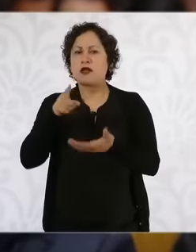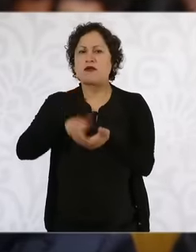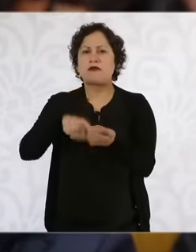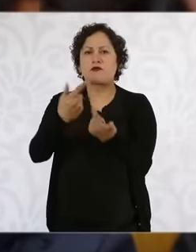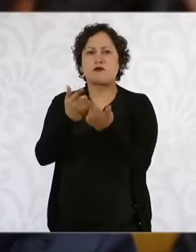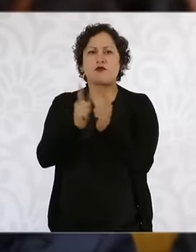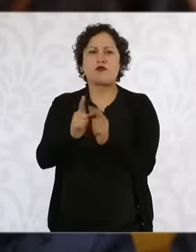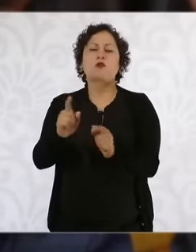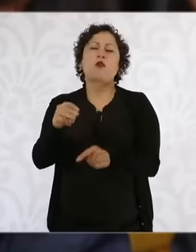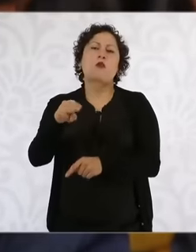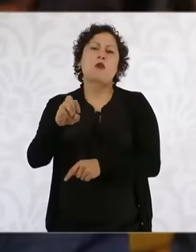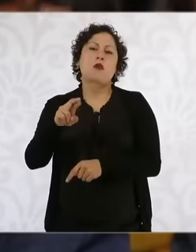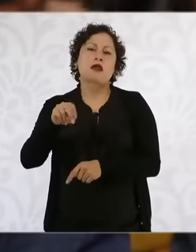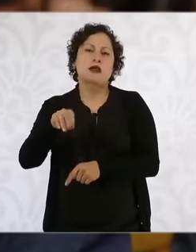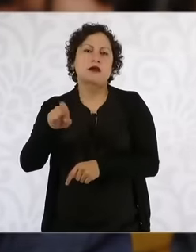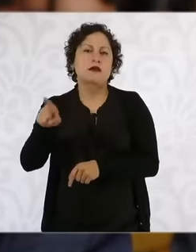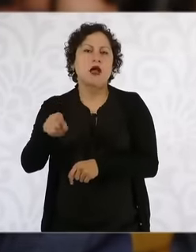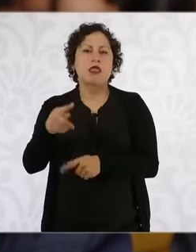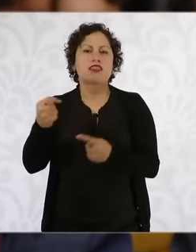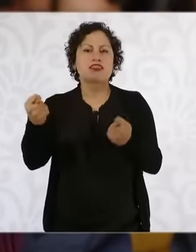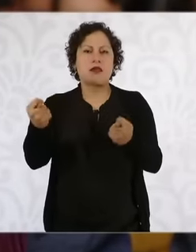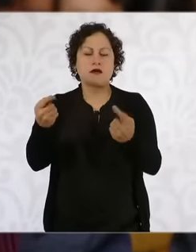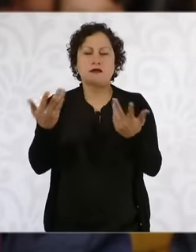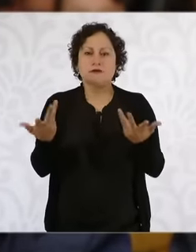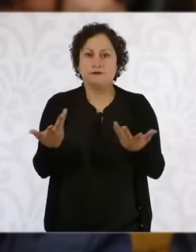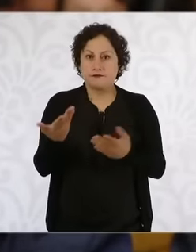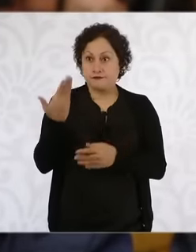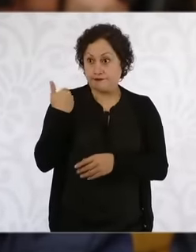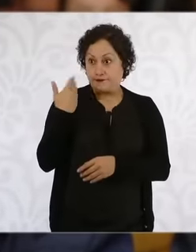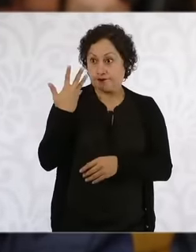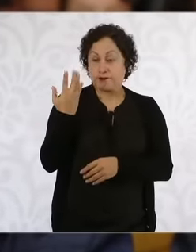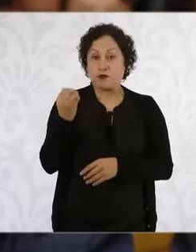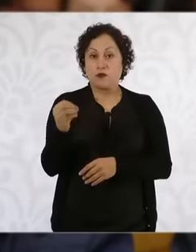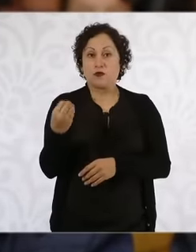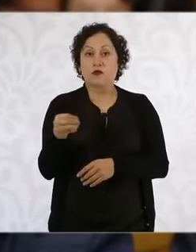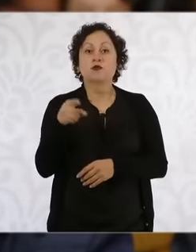October 5, the secretary of mobility of the State of Mexico, Daniel Sibaja González, celebrated his